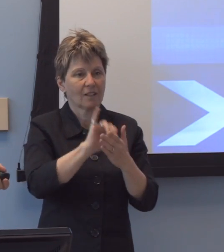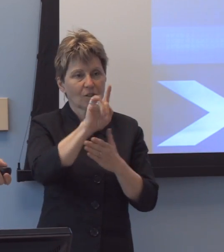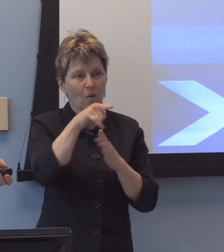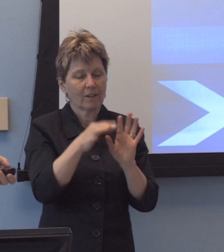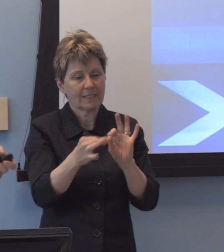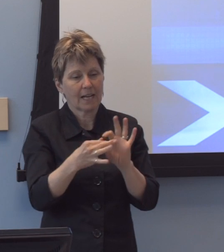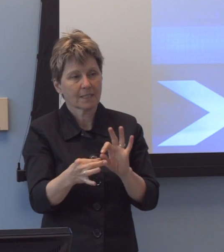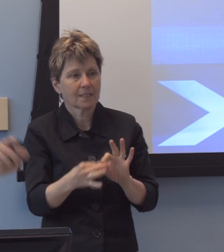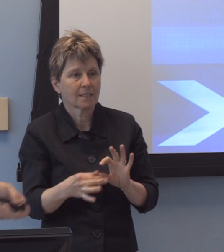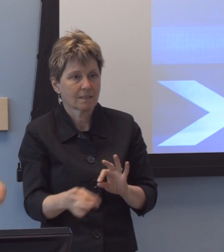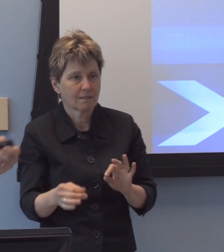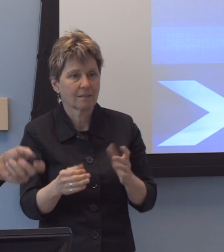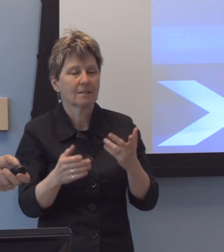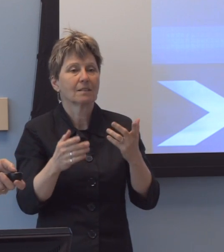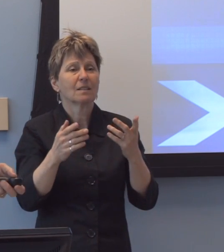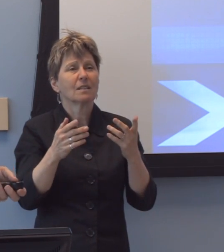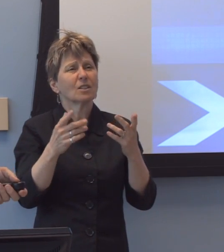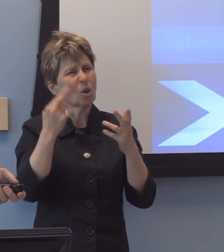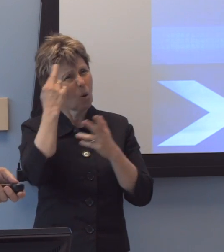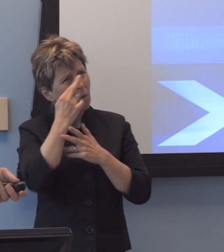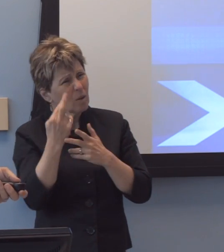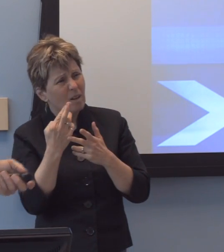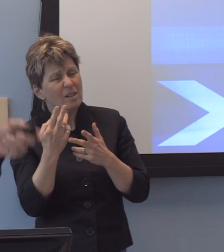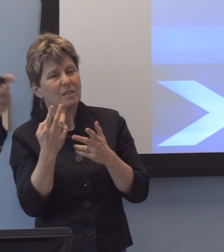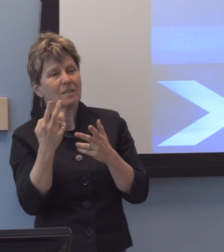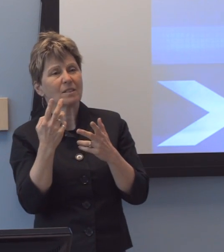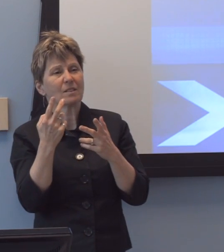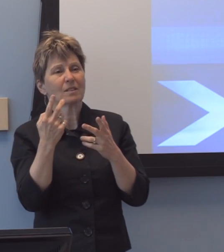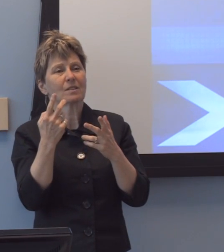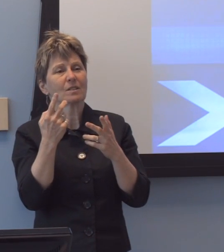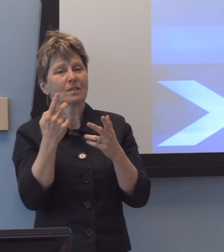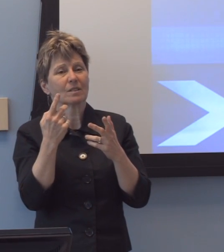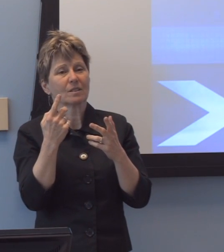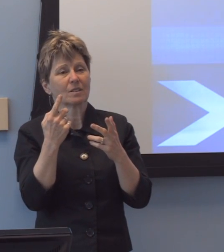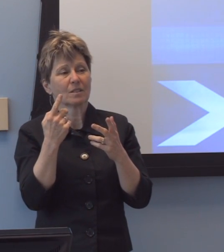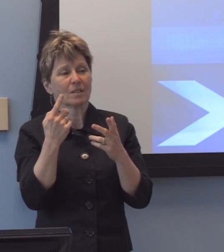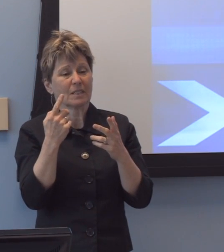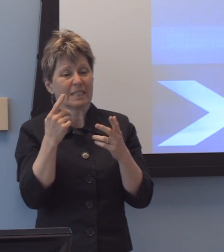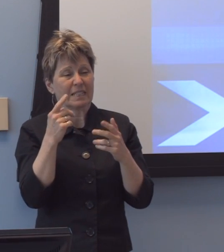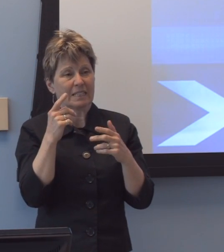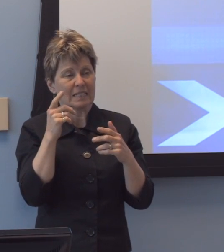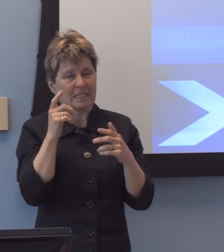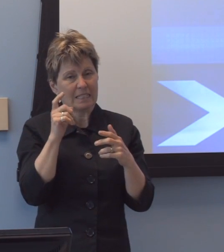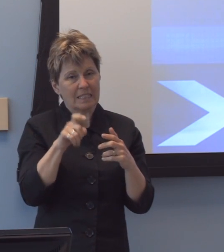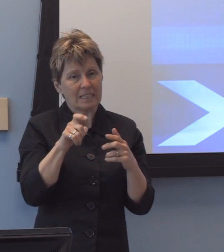Um, and so we realized, what we really need to do is focus more on the punishing aspect of audit